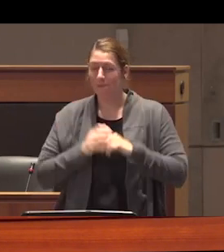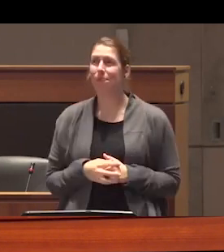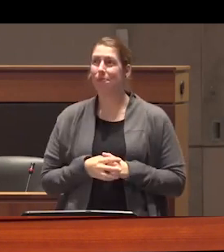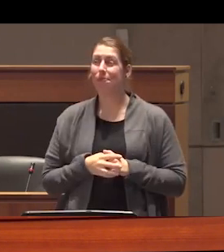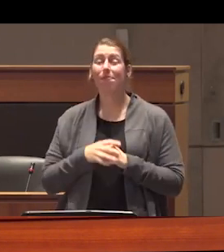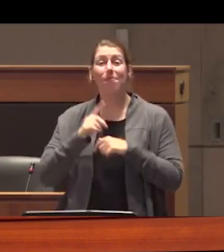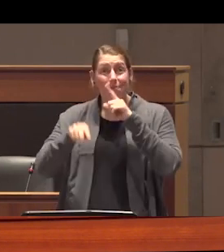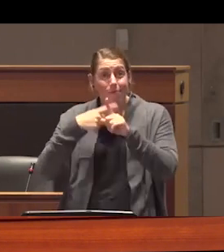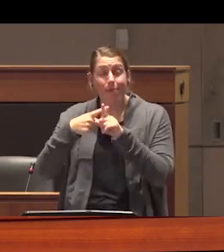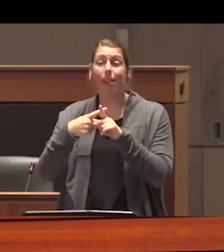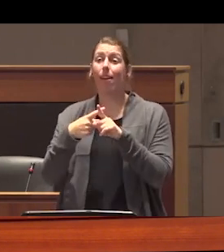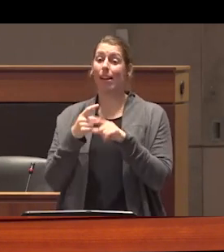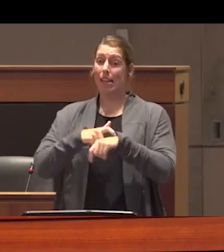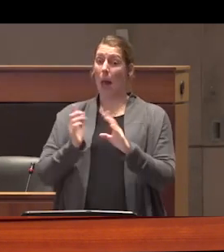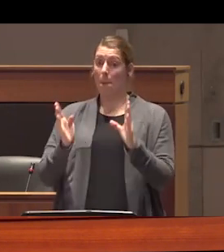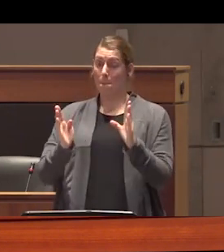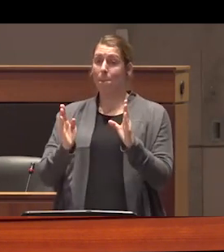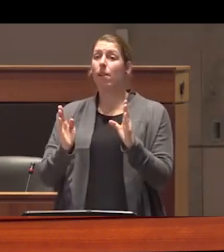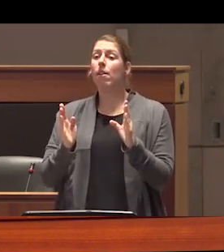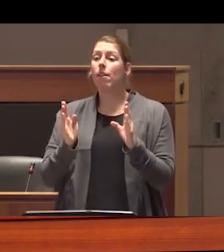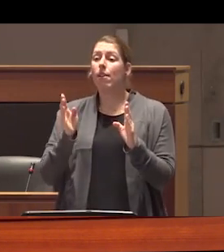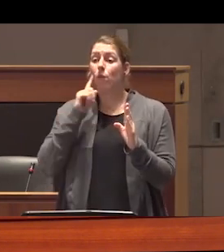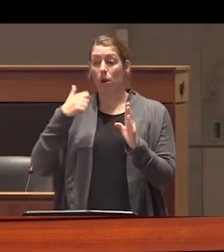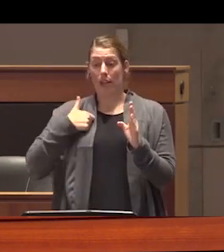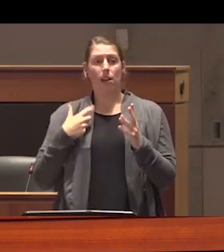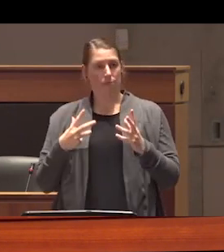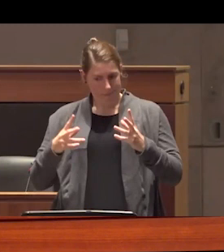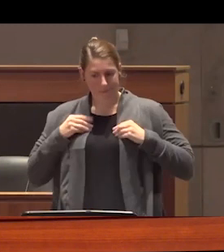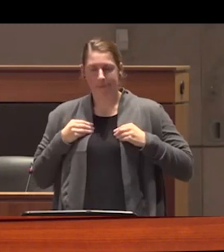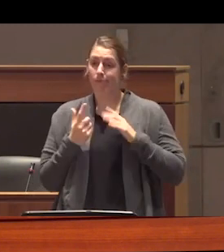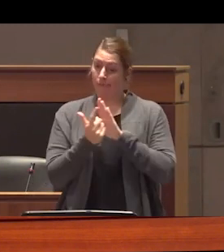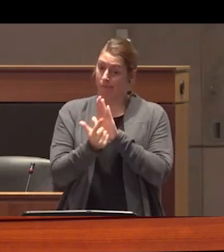that the only period that saw the entirety of Canada adopt alcohol prohibition was from 1918